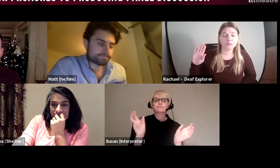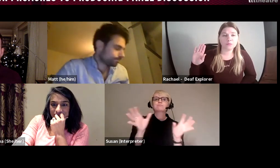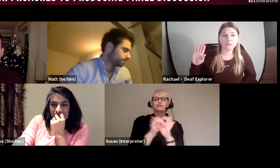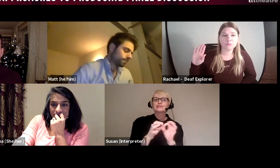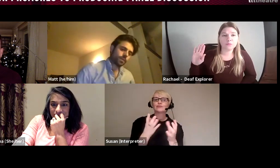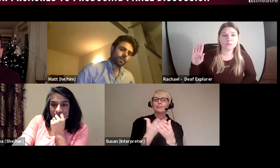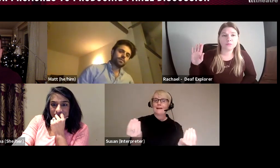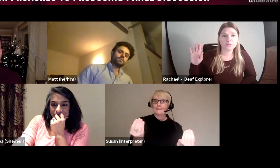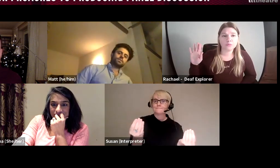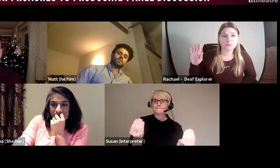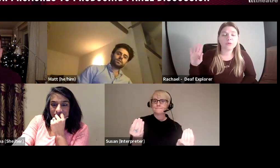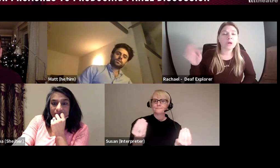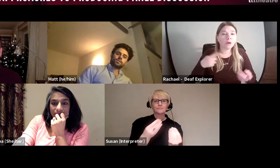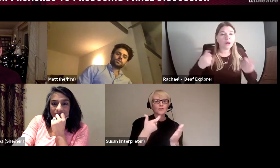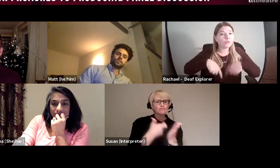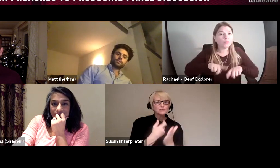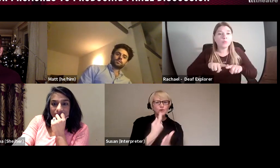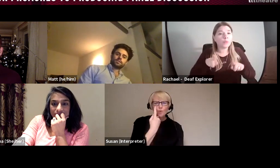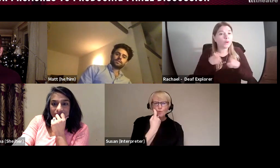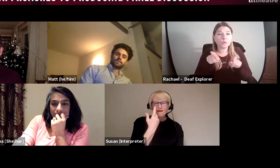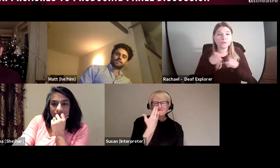And Rachael, one final point before we are out of time.